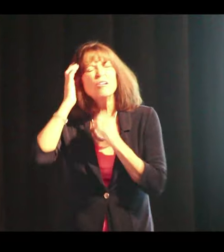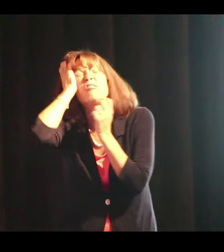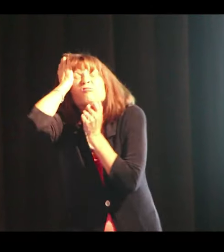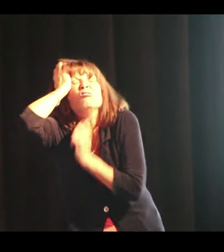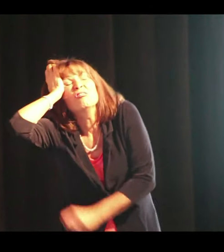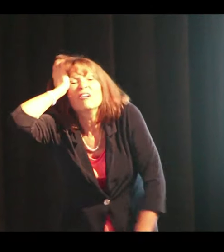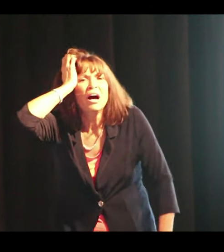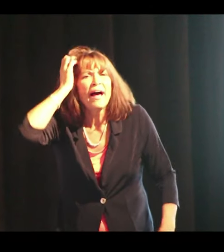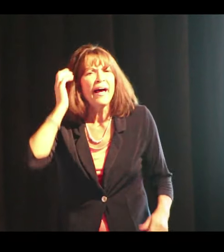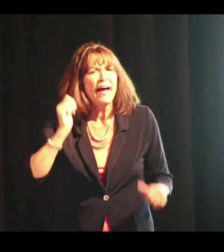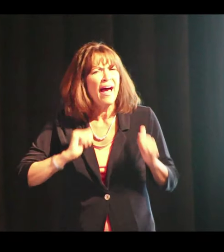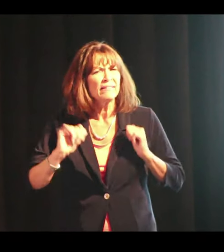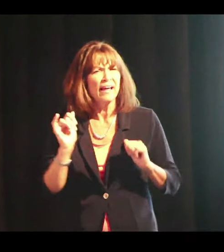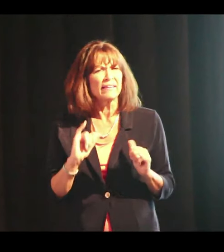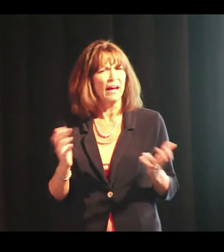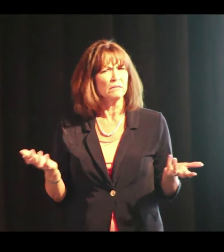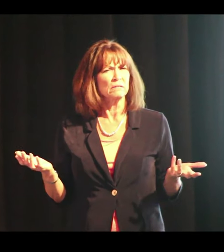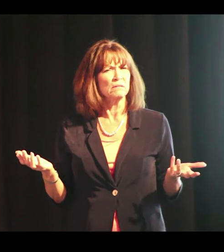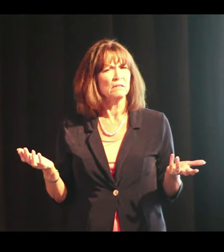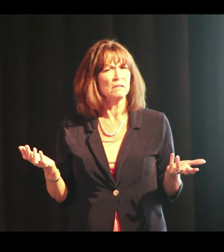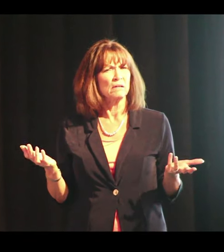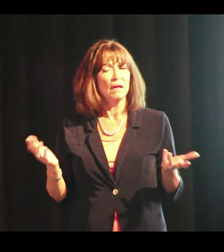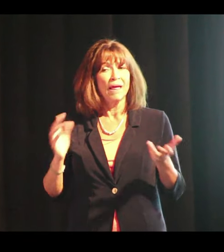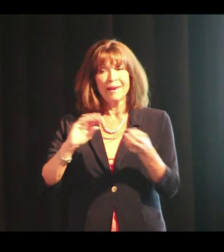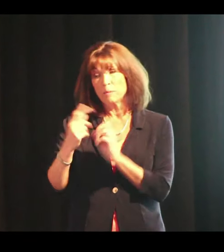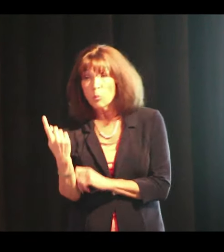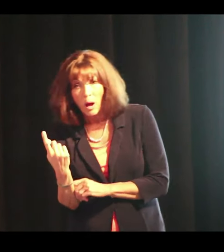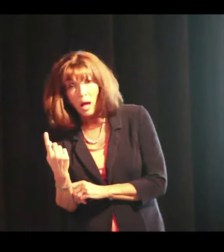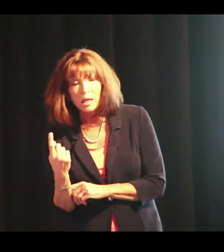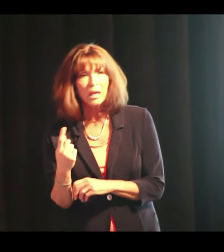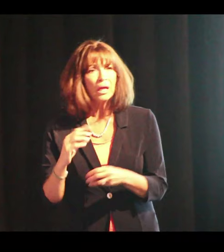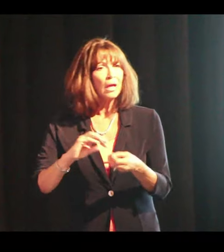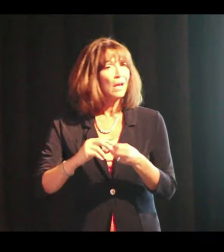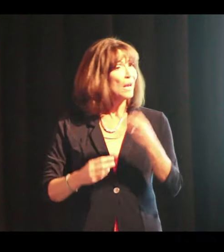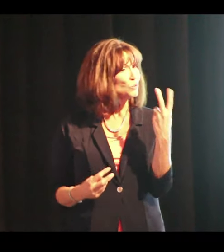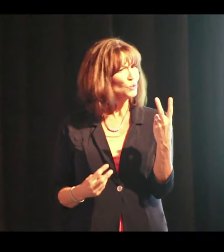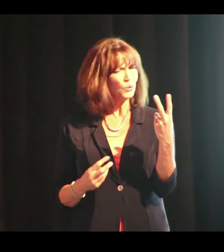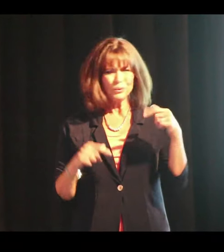with his head in his hand like that, number one? And number two,